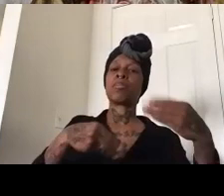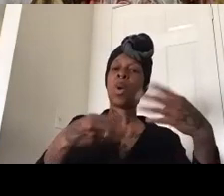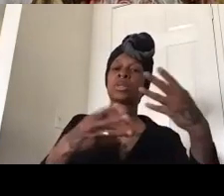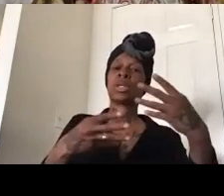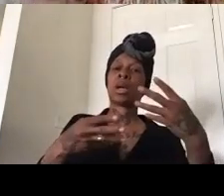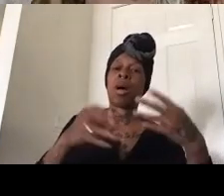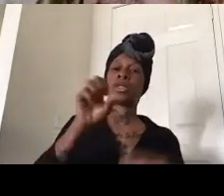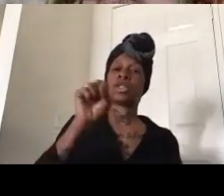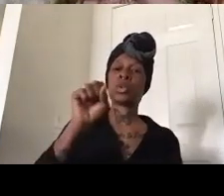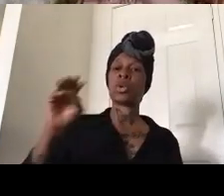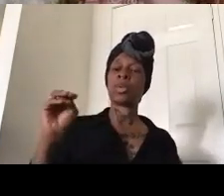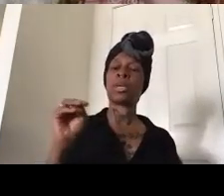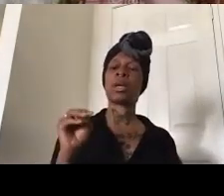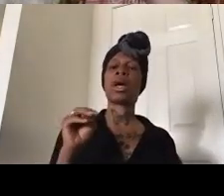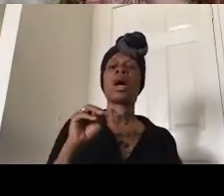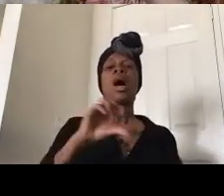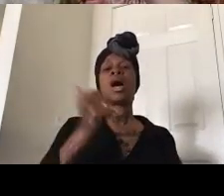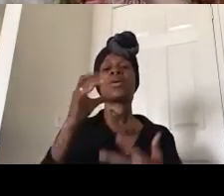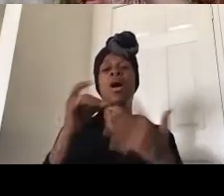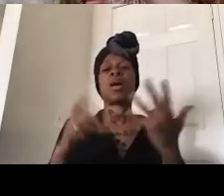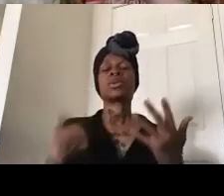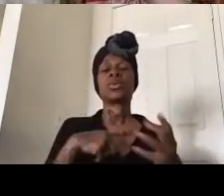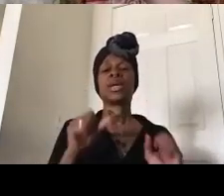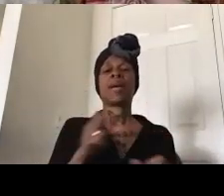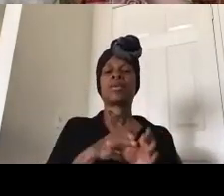other ways can we participate i am absolutely going to get to that so